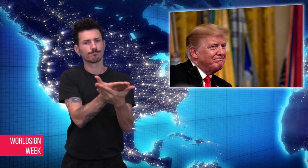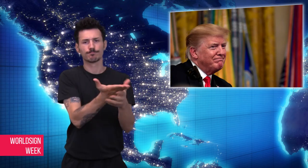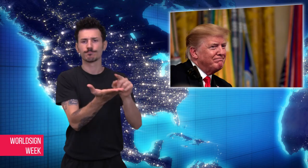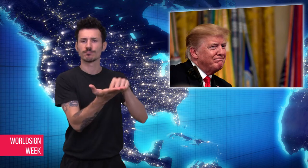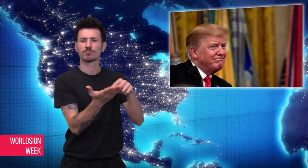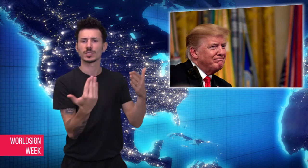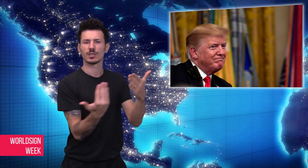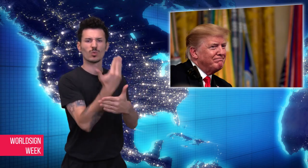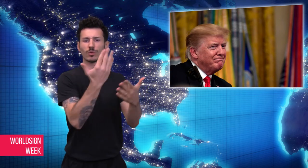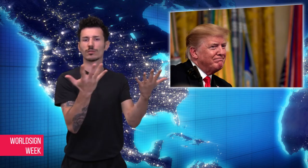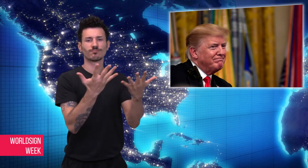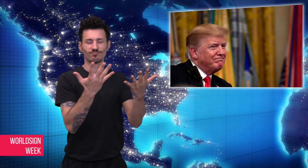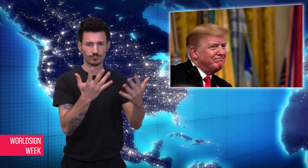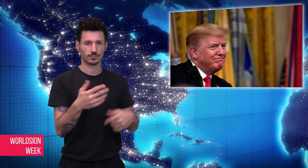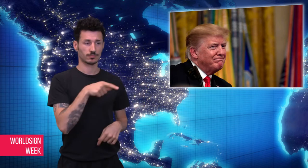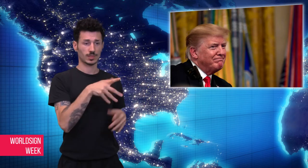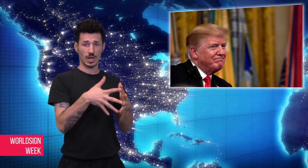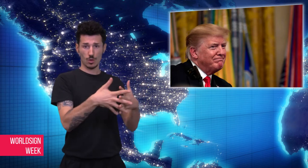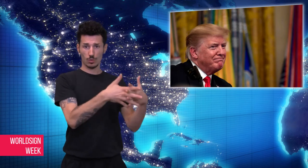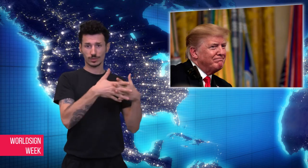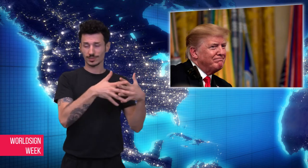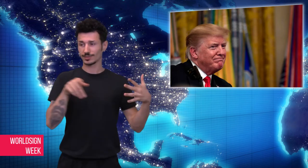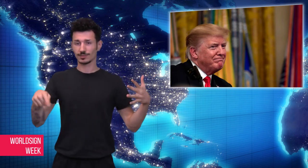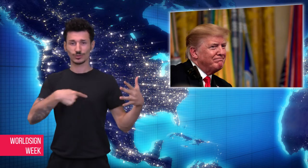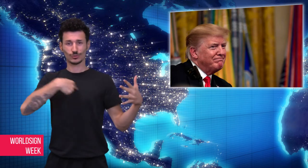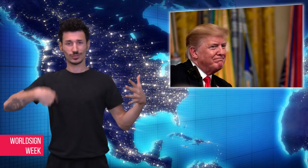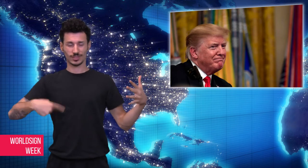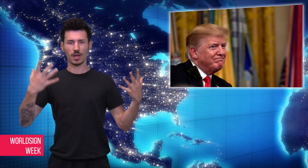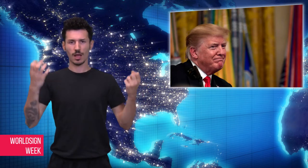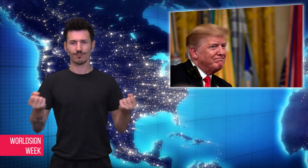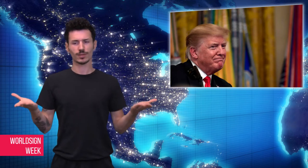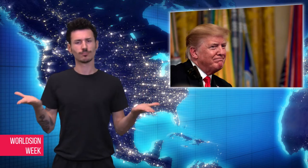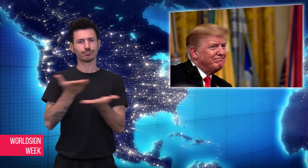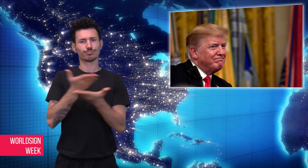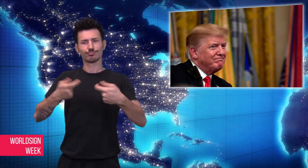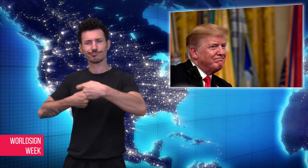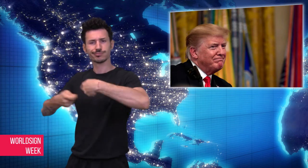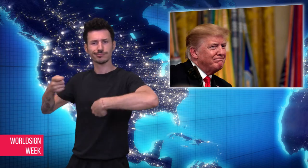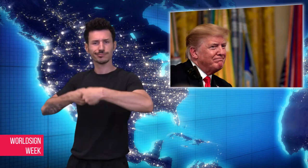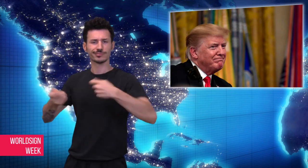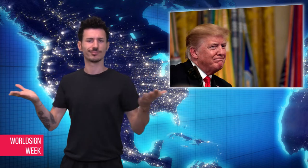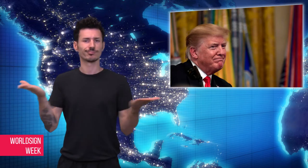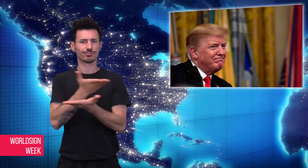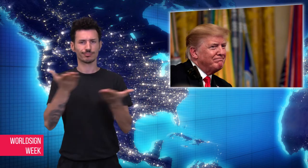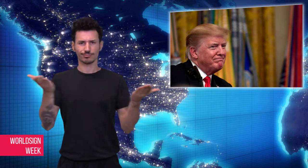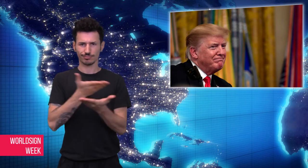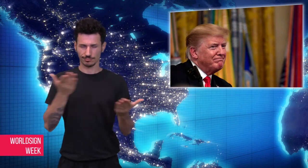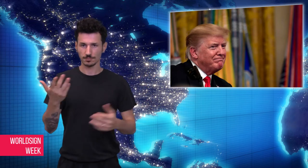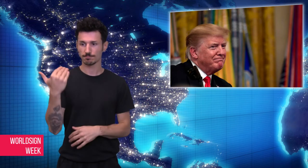on another $200 billion in Chinese products, which made Apple announce